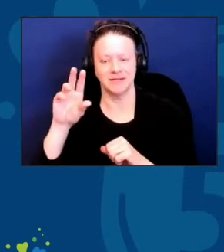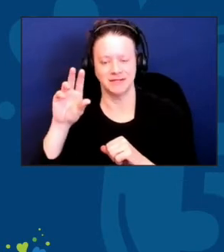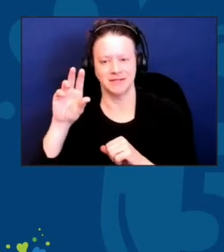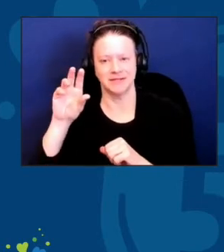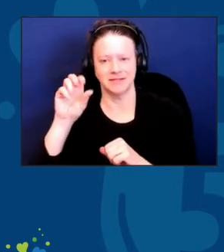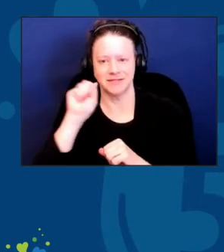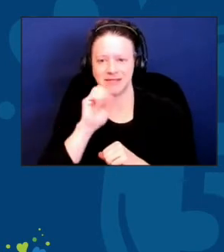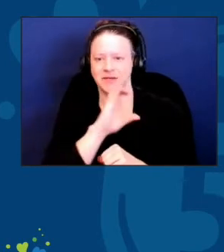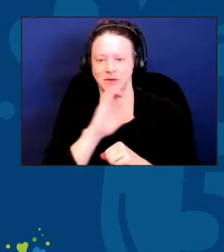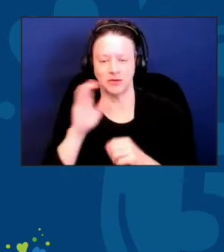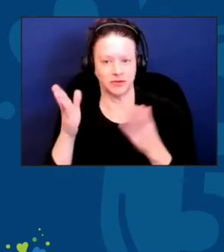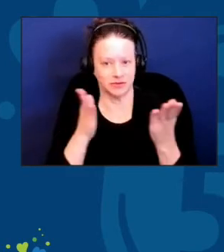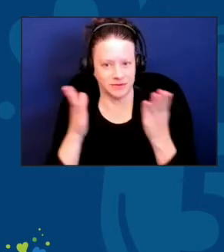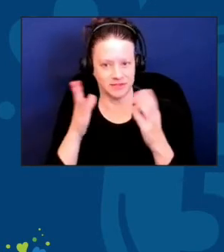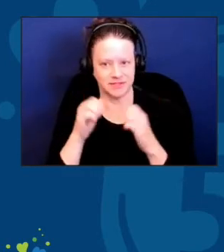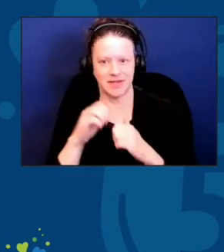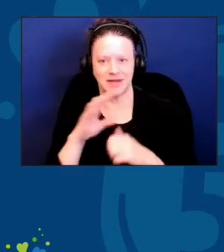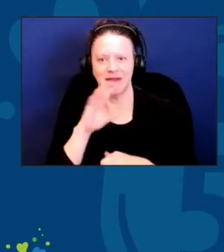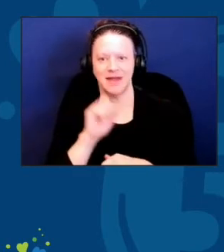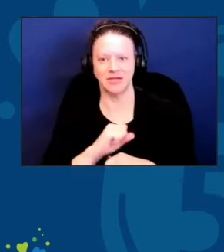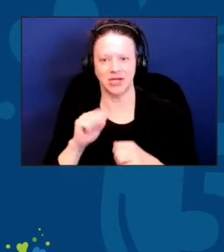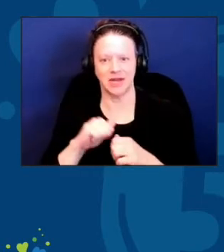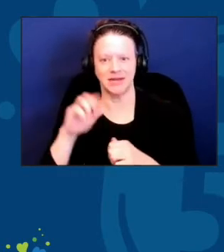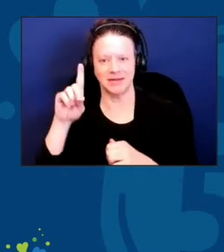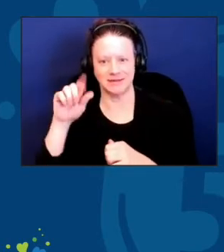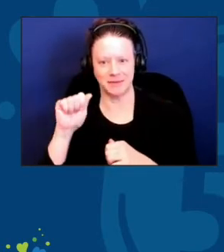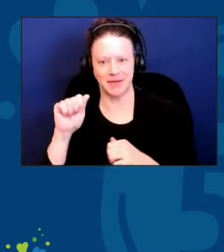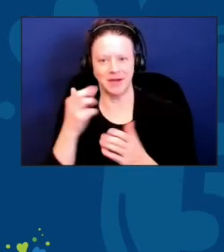an Aging and Disability Resource Center serving